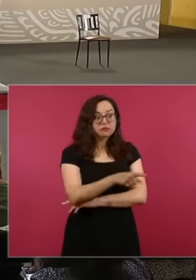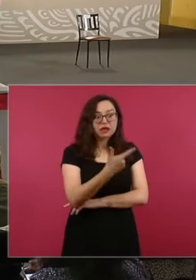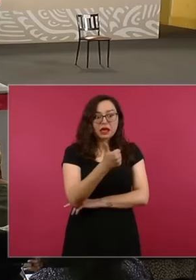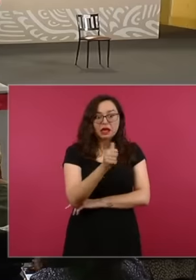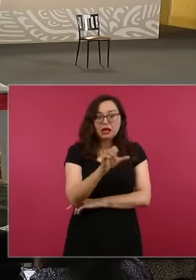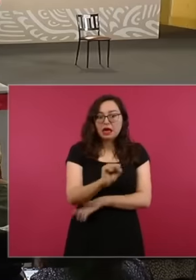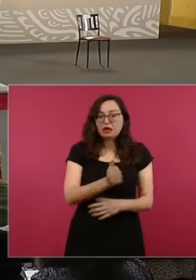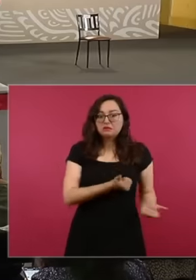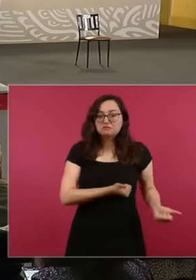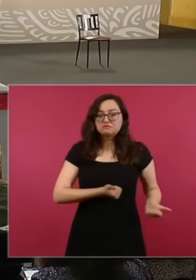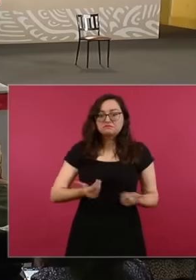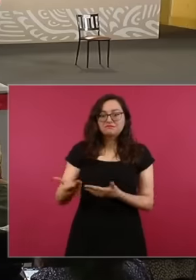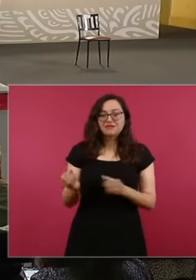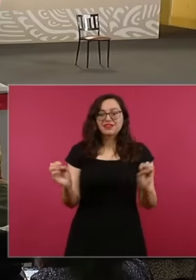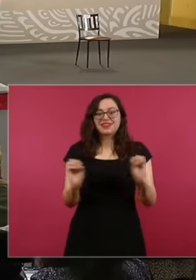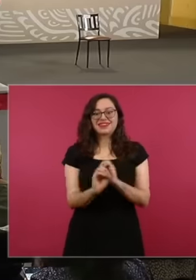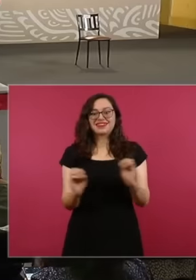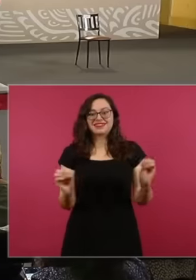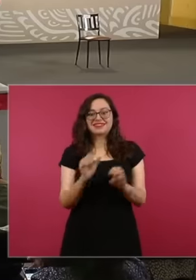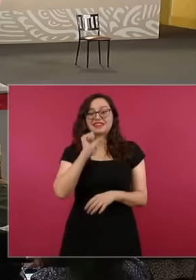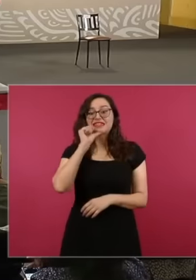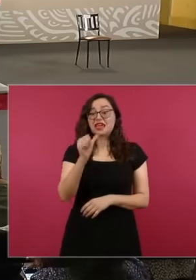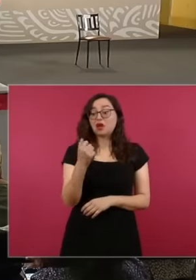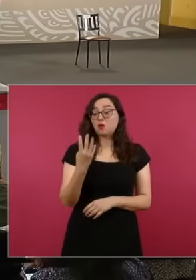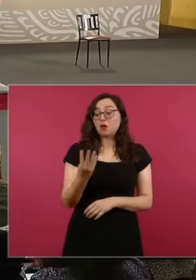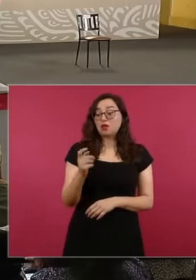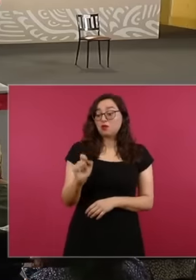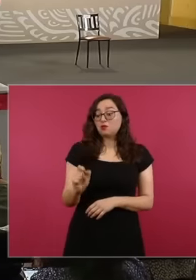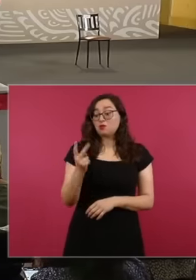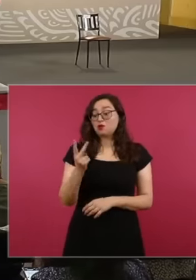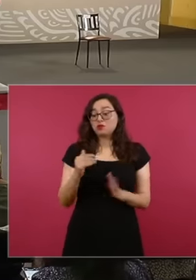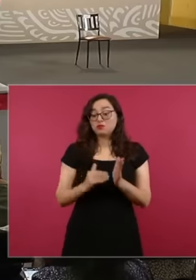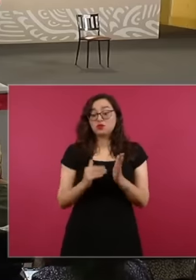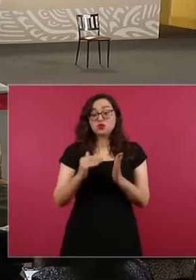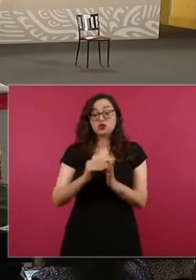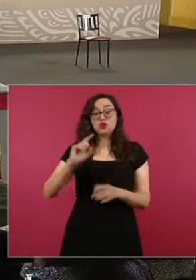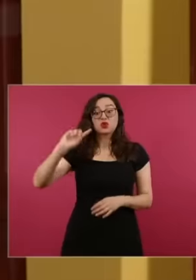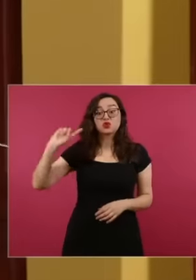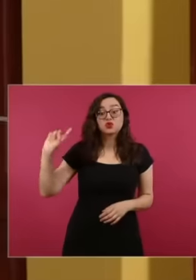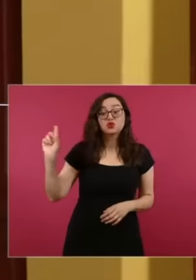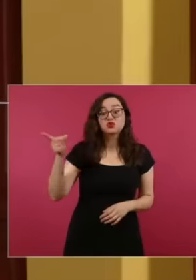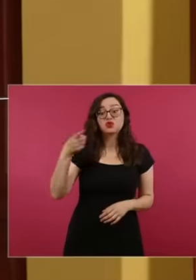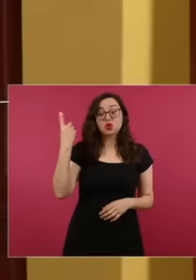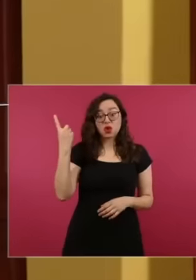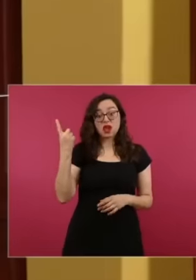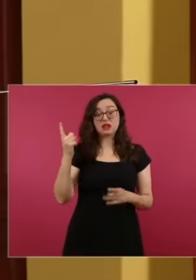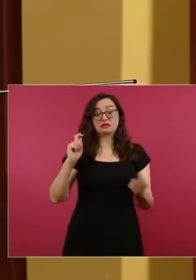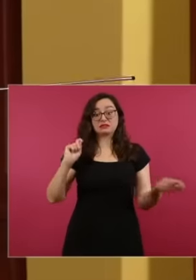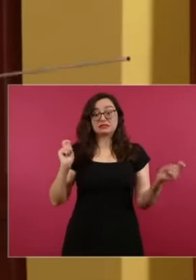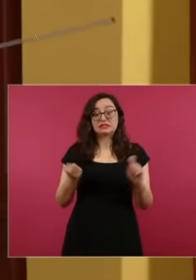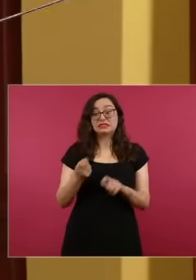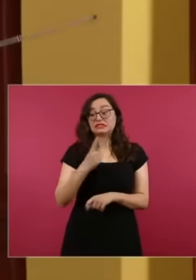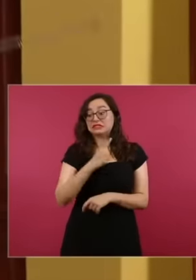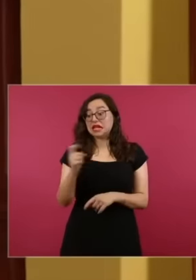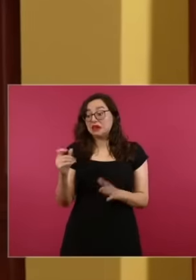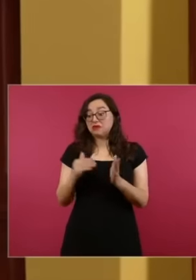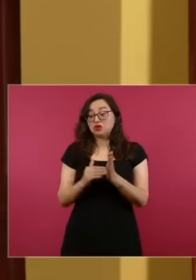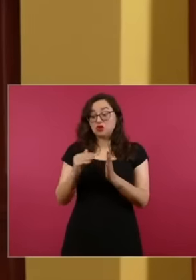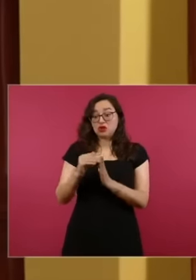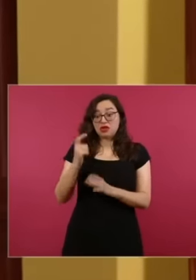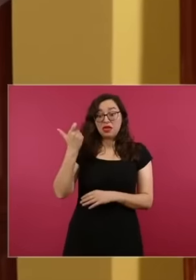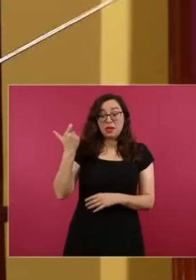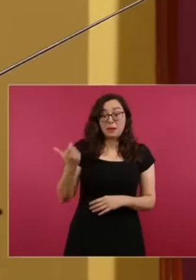4.2 million dollars or 100 million pesos at the exchange rate of that time, around 20